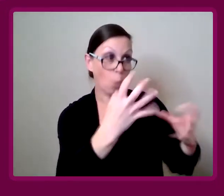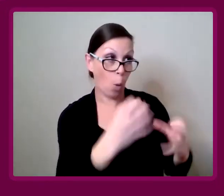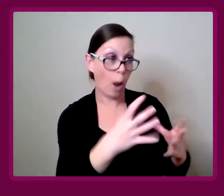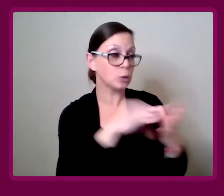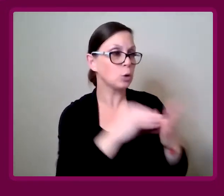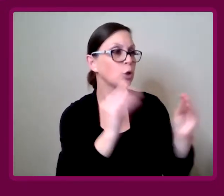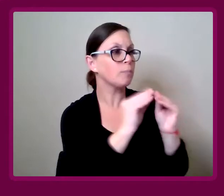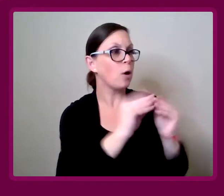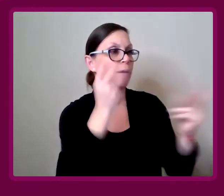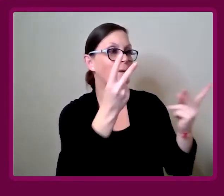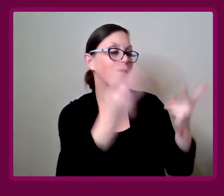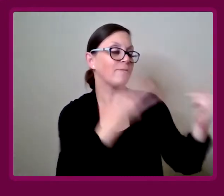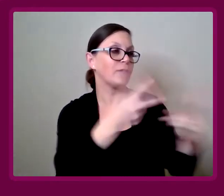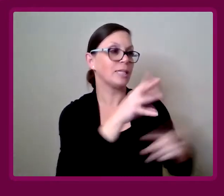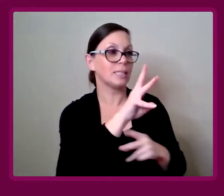Ready to learn more?